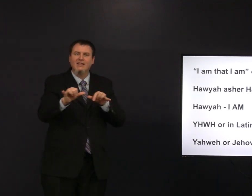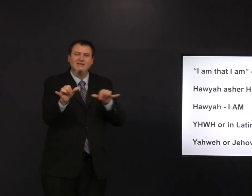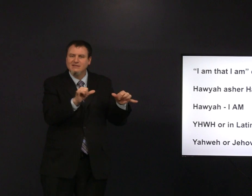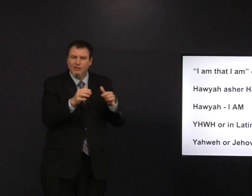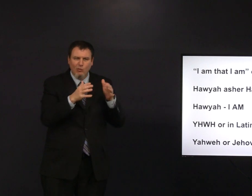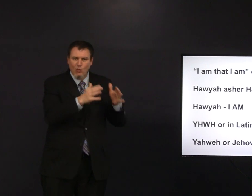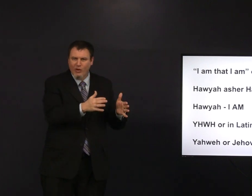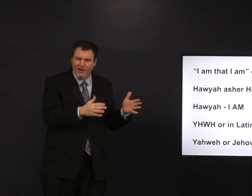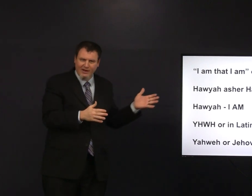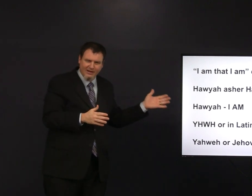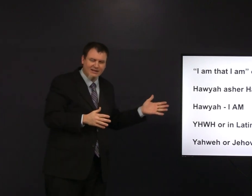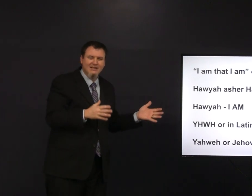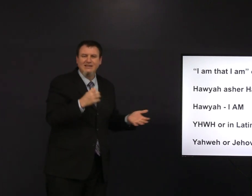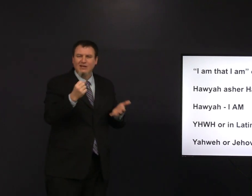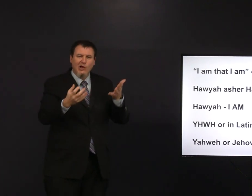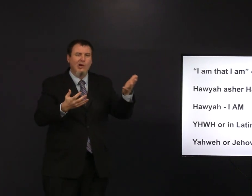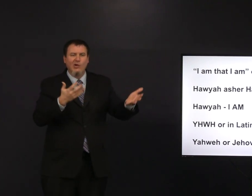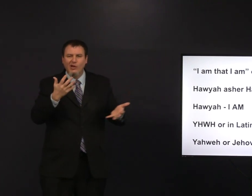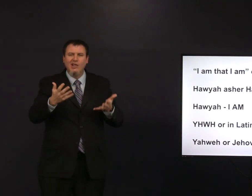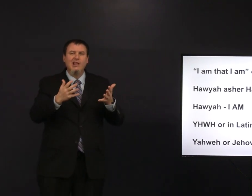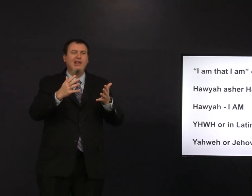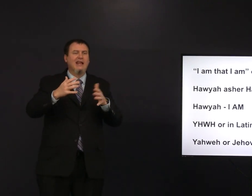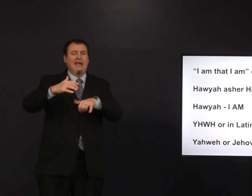we don't use y in the same way